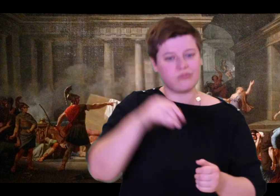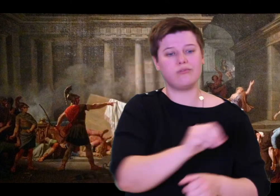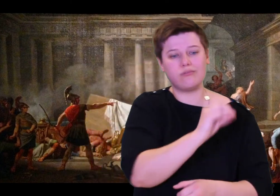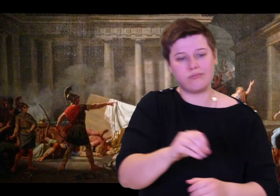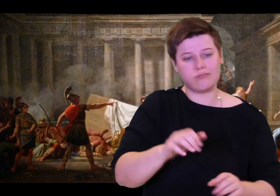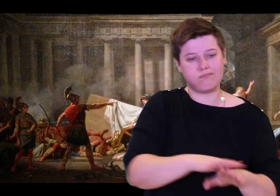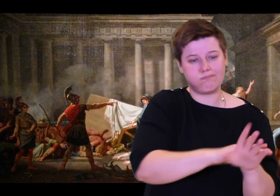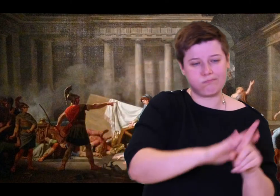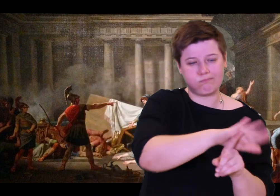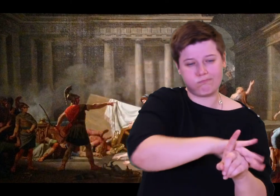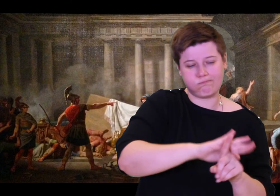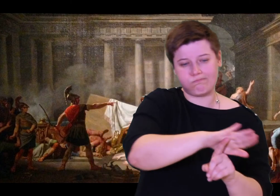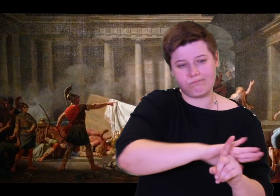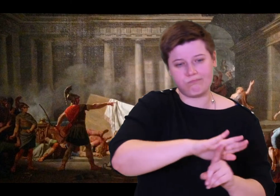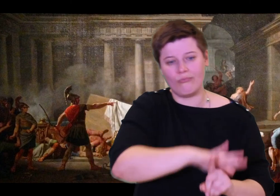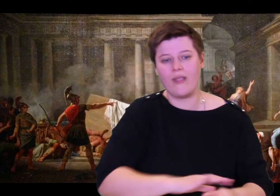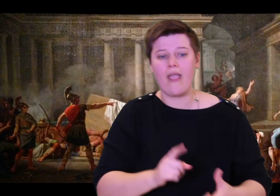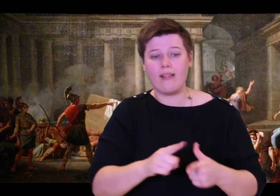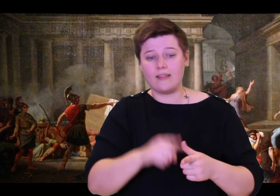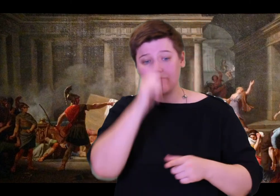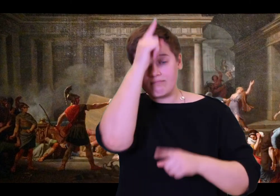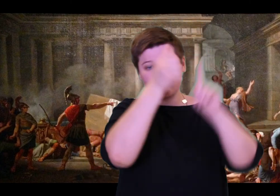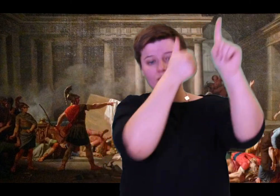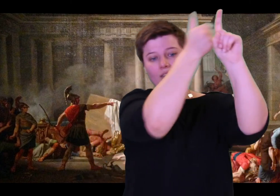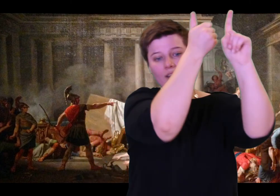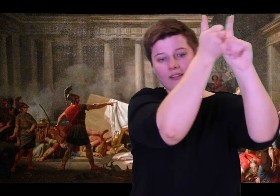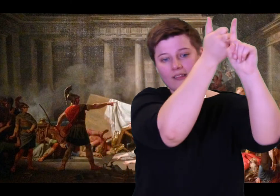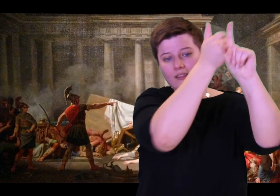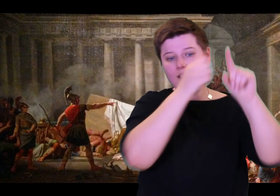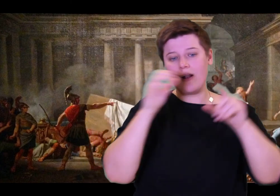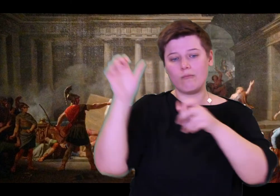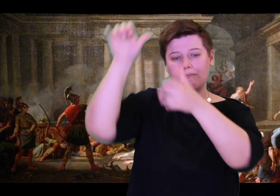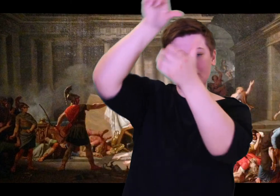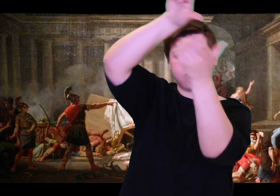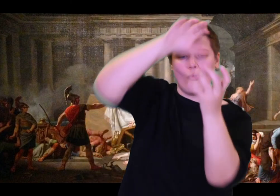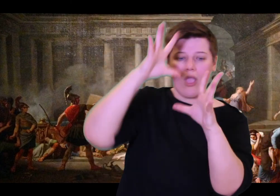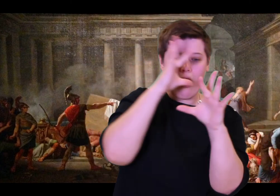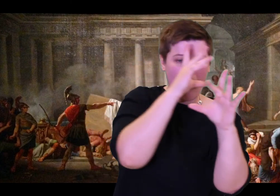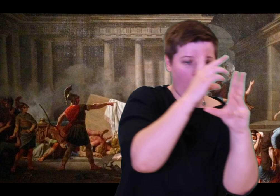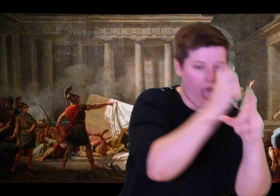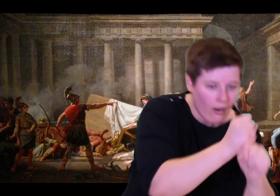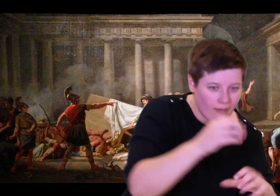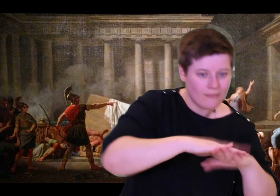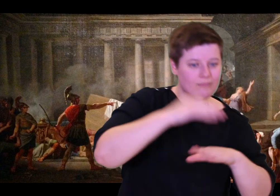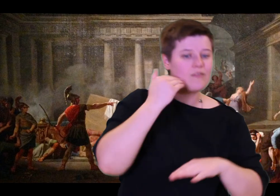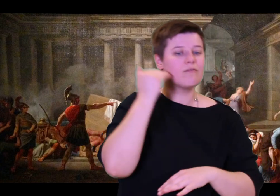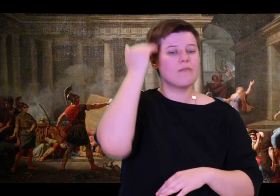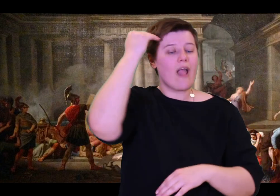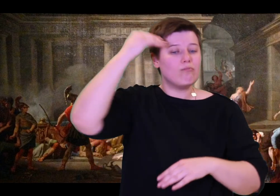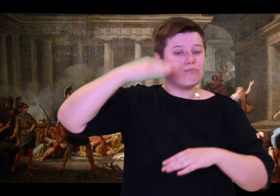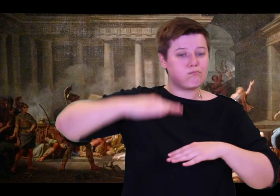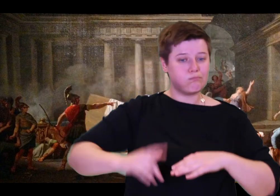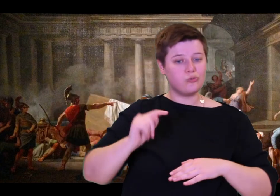ways to recognize each other through secret signs known only to us two."